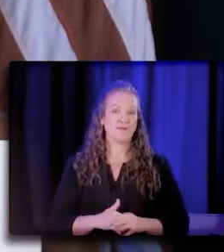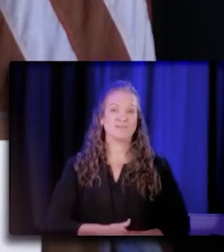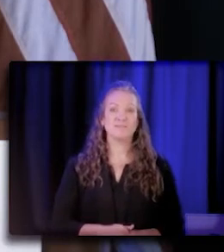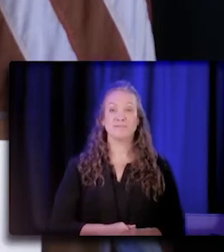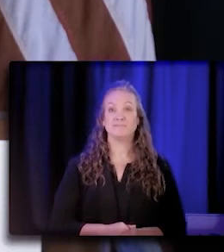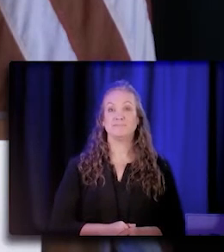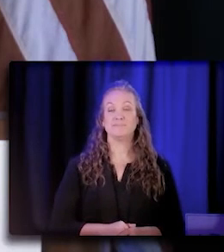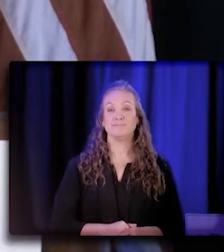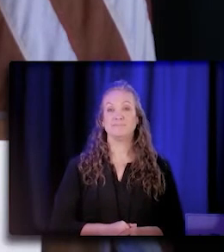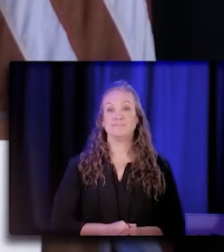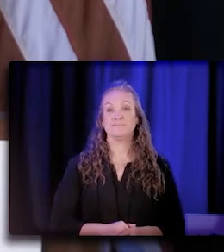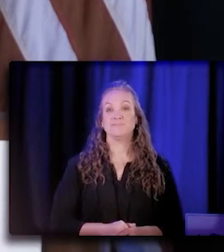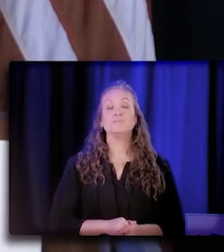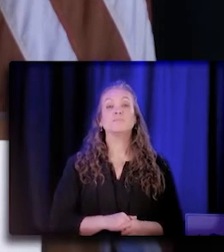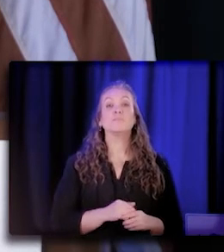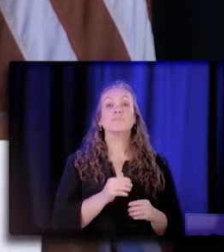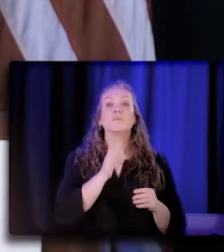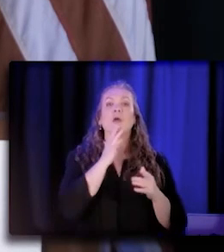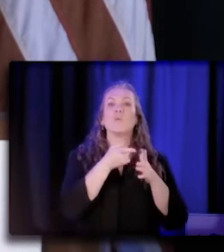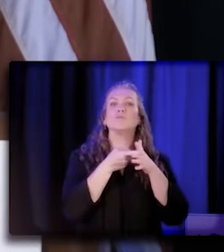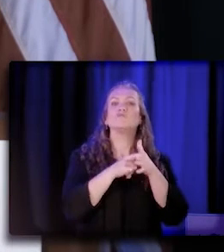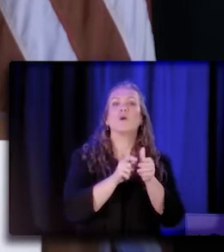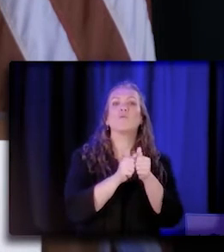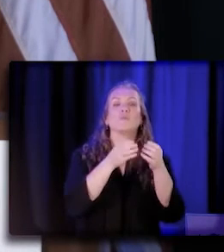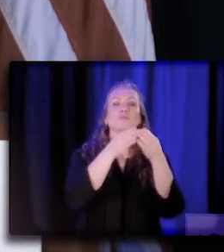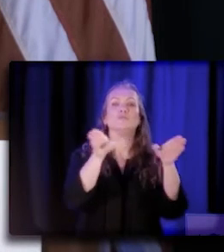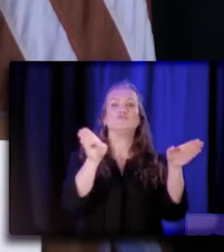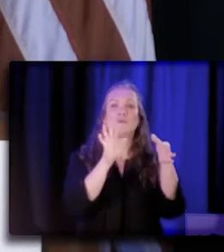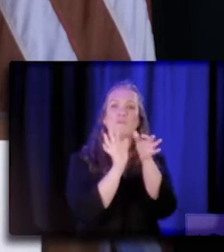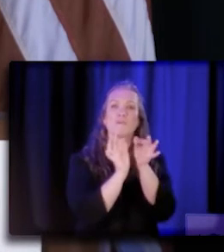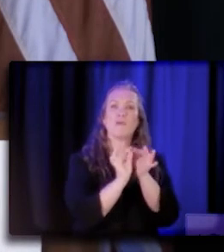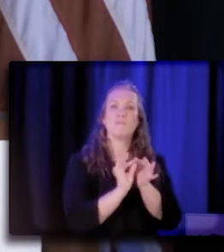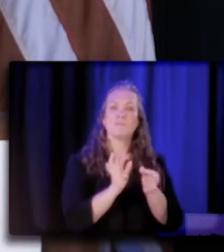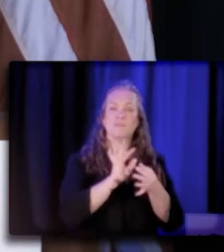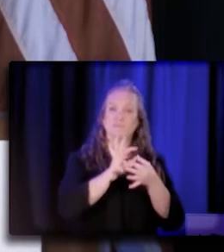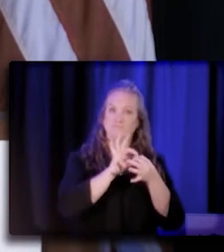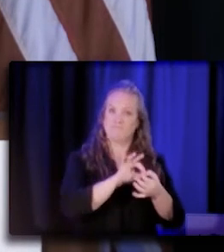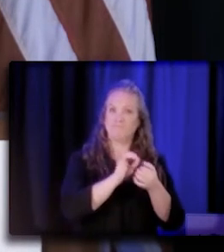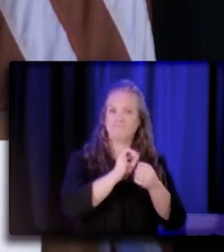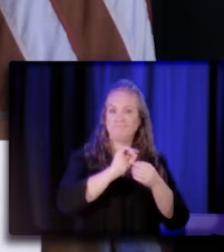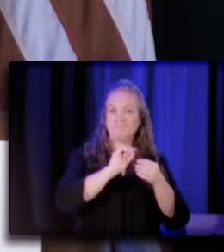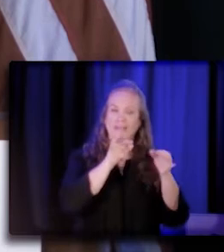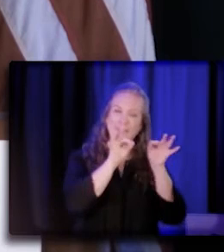So I'll start by providing some general notes about our research study as a whole.